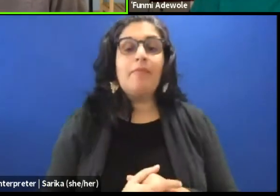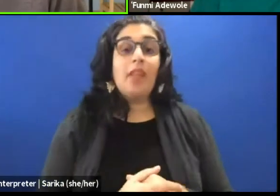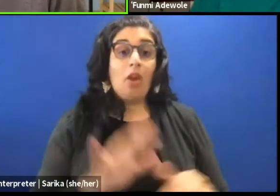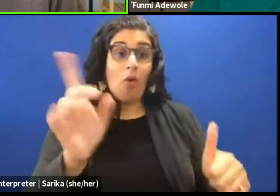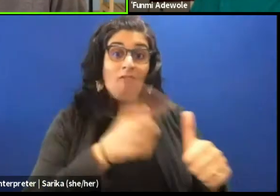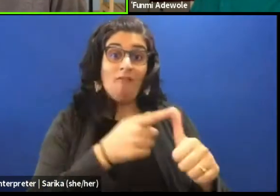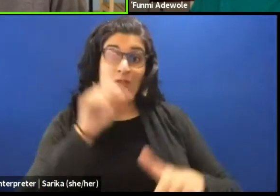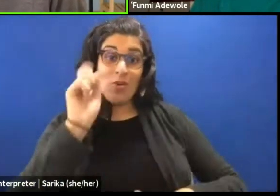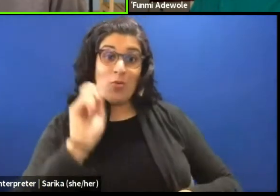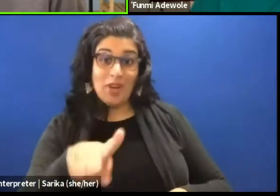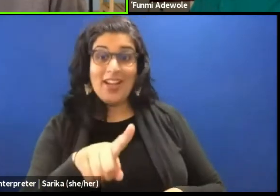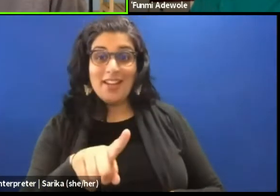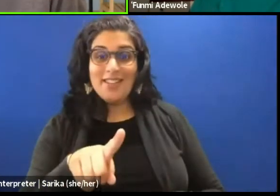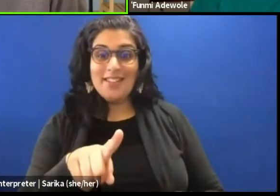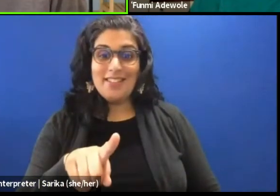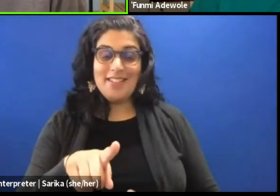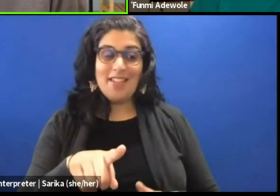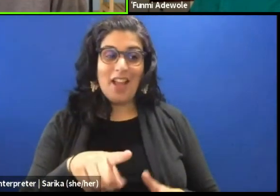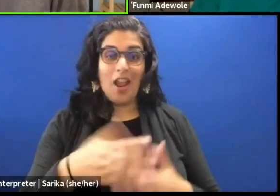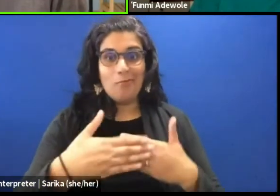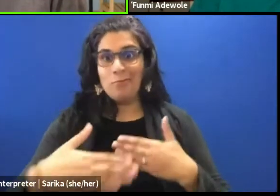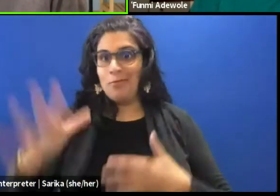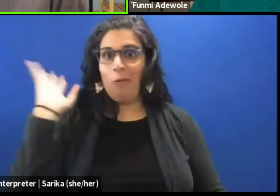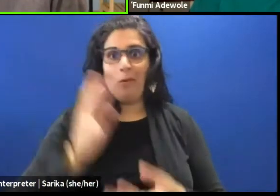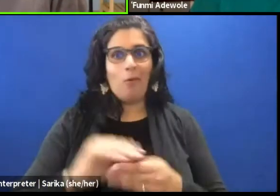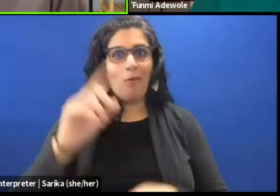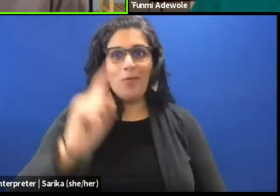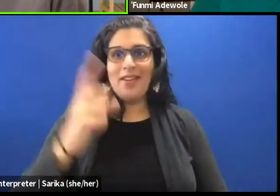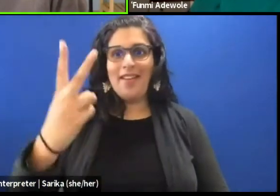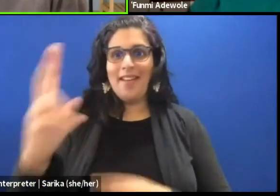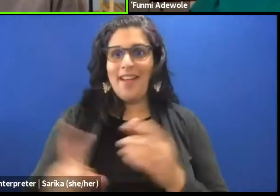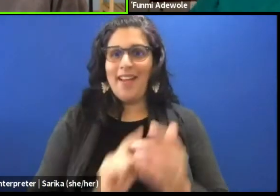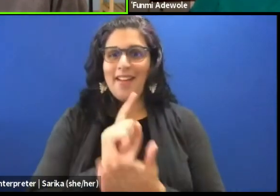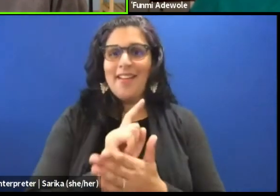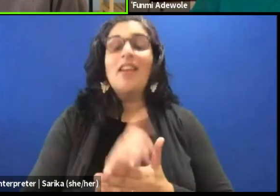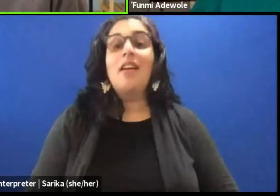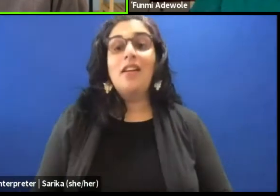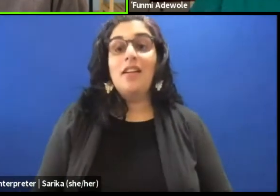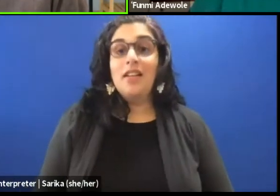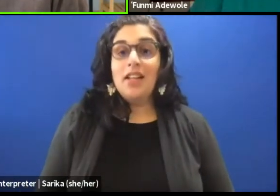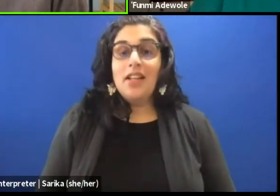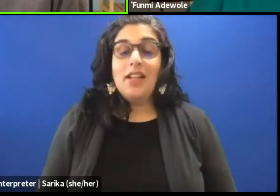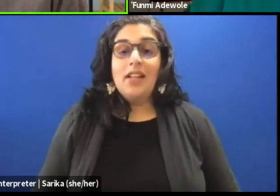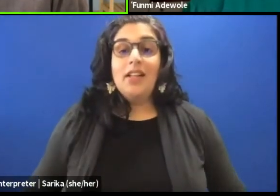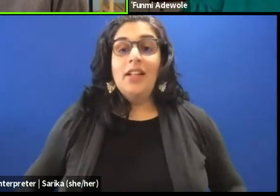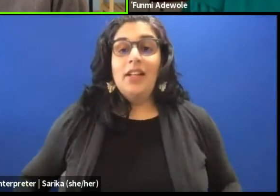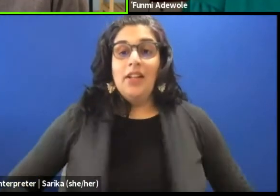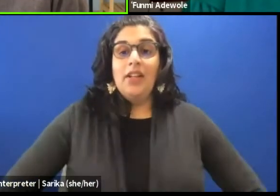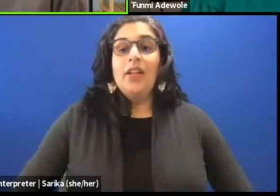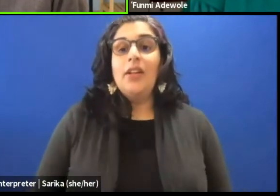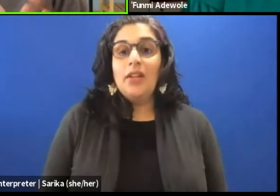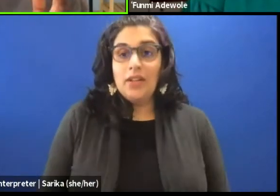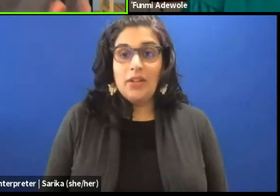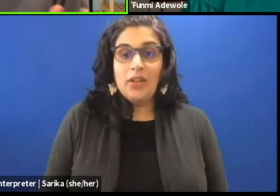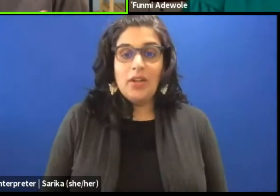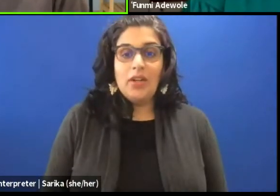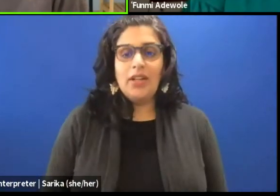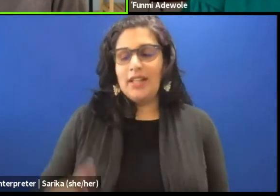for the next you know 90 minutes or so, is what does dramaturgy mean to you?